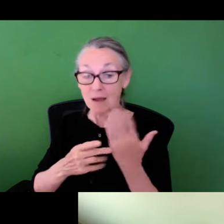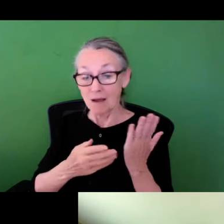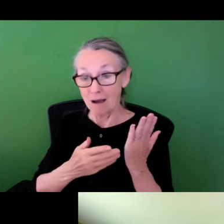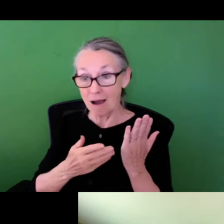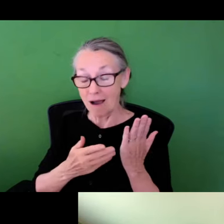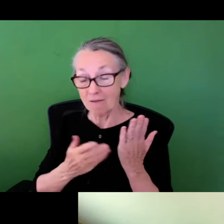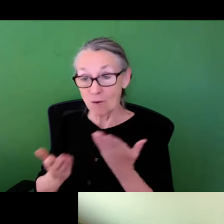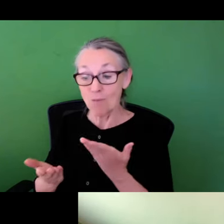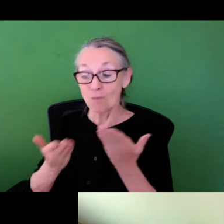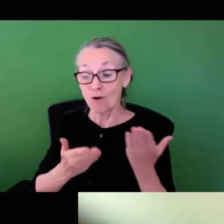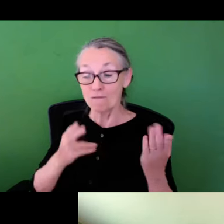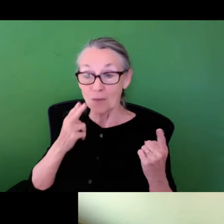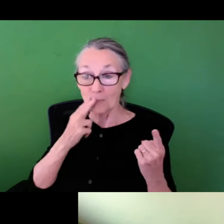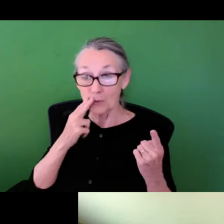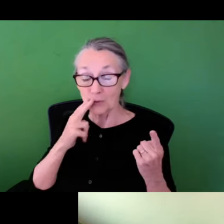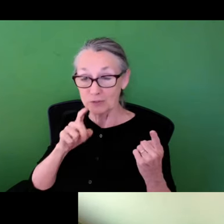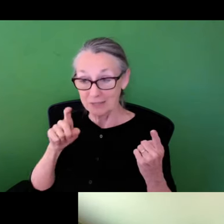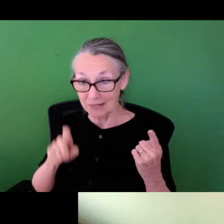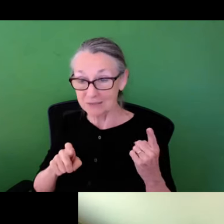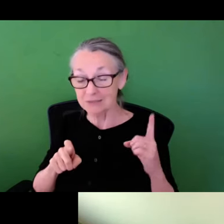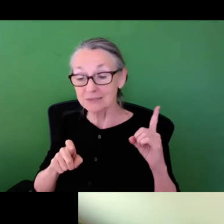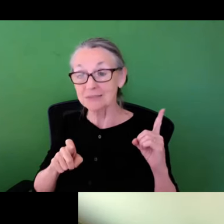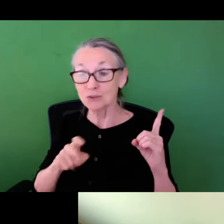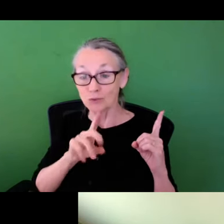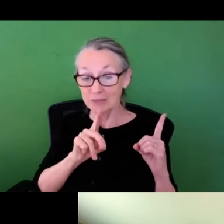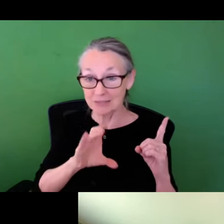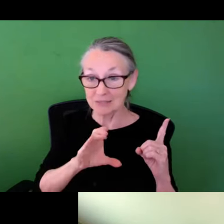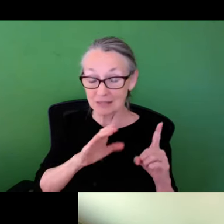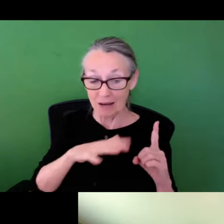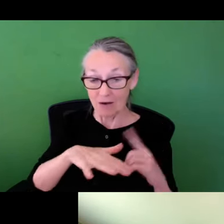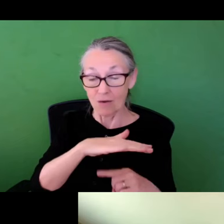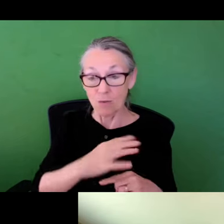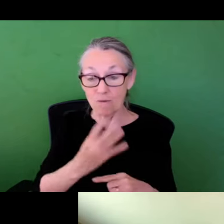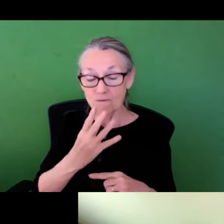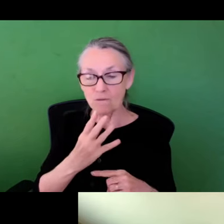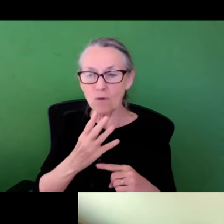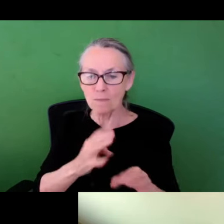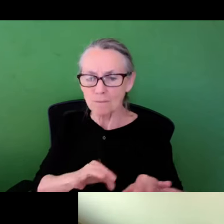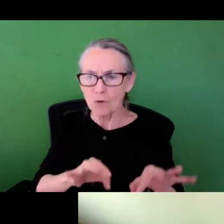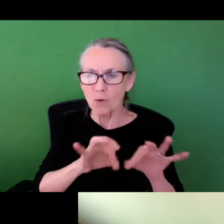, and sort of my research program that I brought from Houston Texas to the DC Maryland Virginia area,